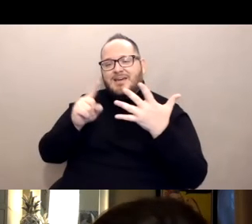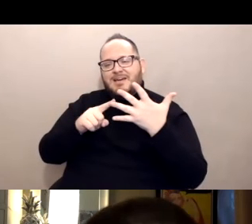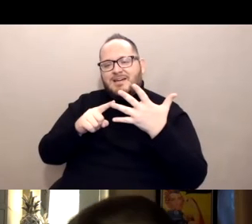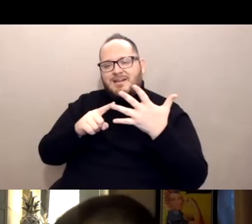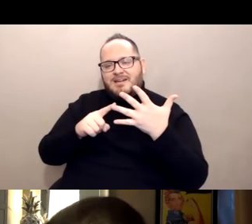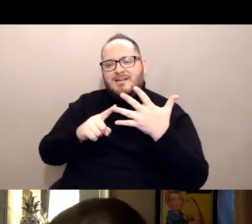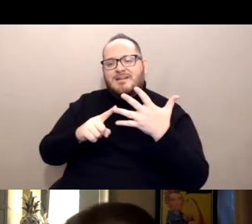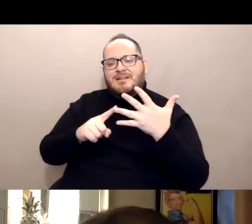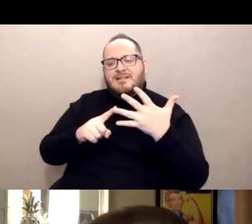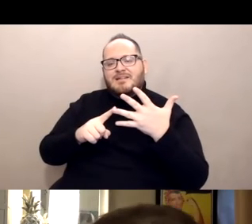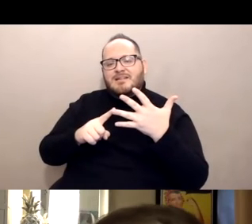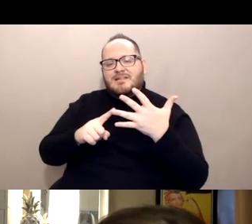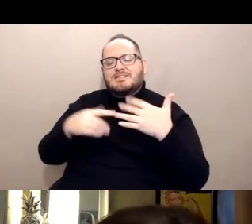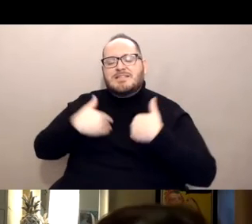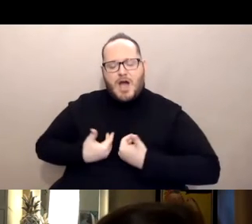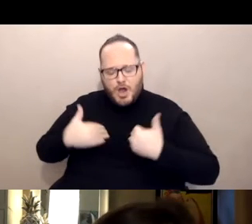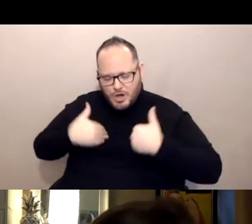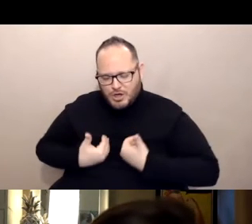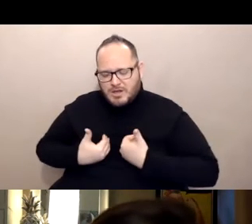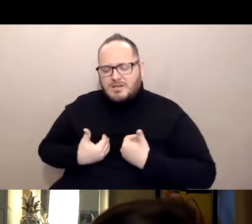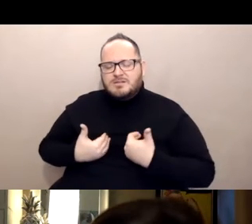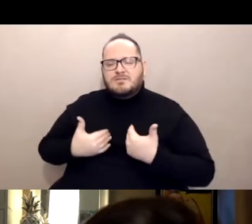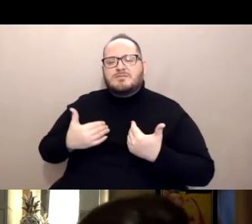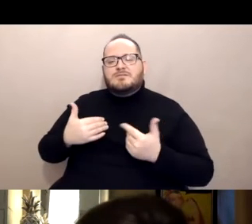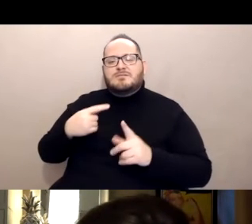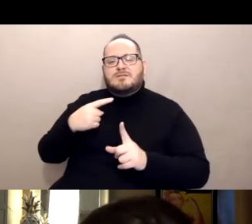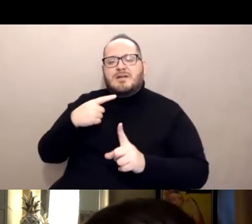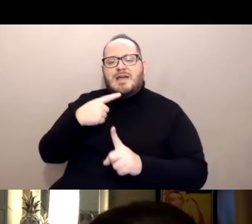Tiredness. And very achy bones.